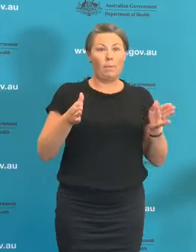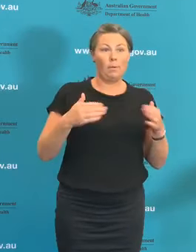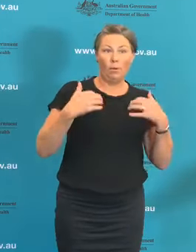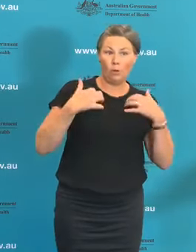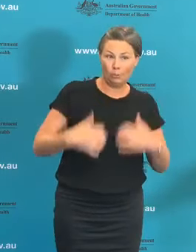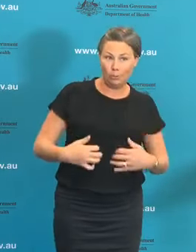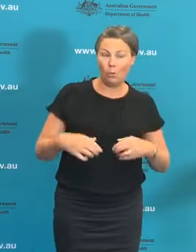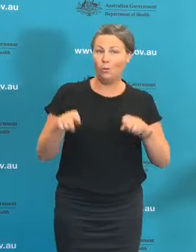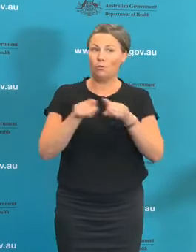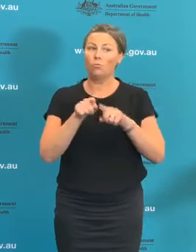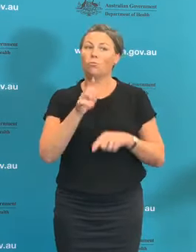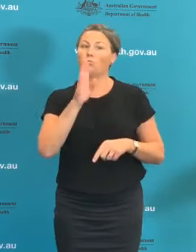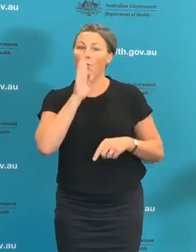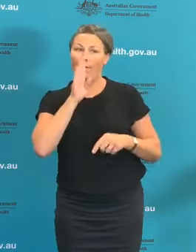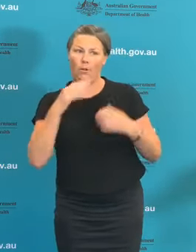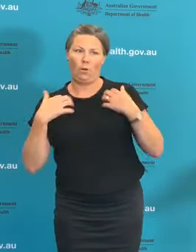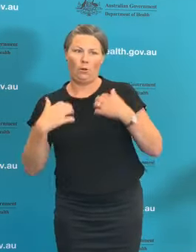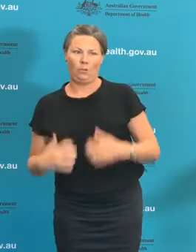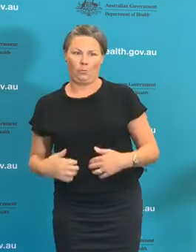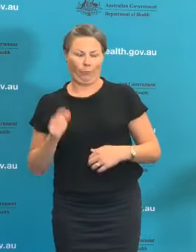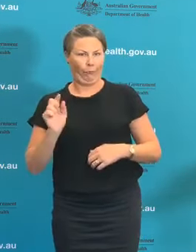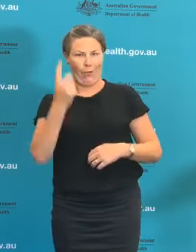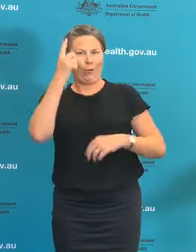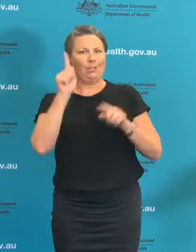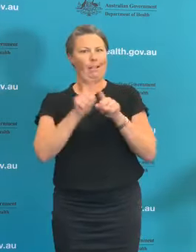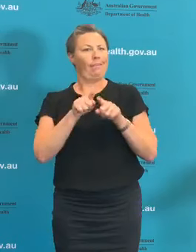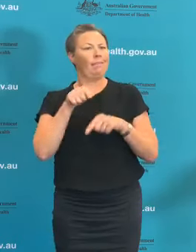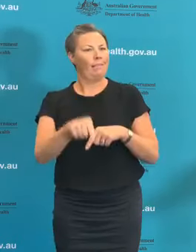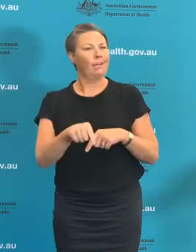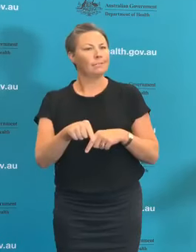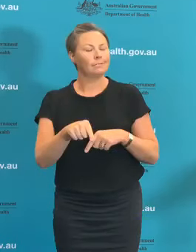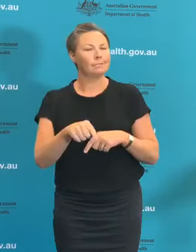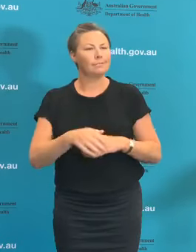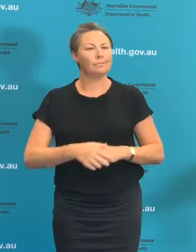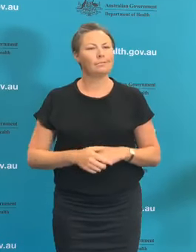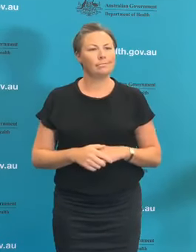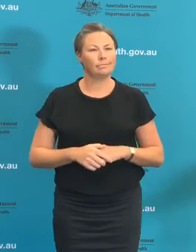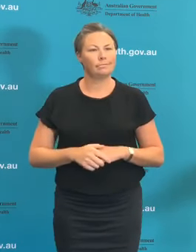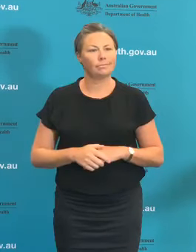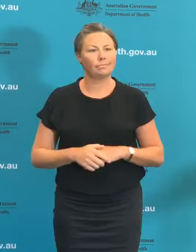makes it a very unique and novel system. I'd like to acknowledge the Victorian